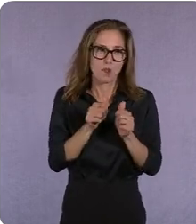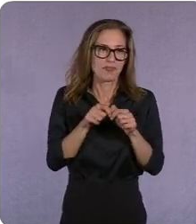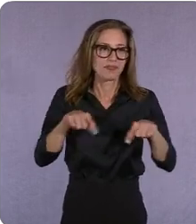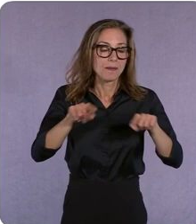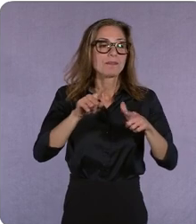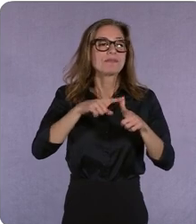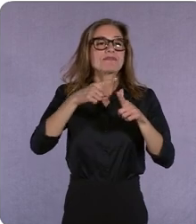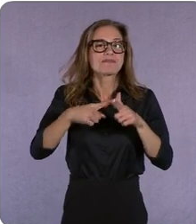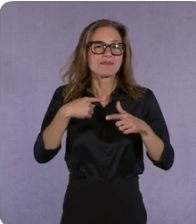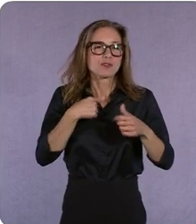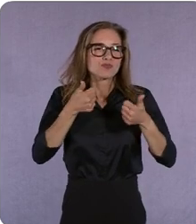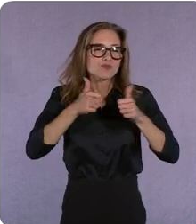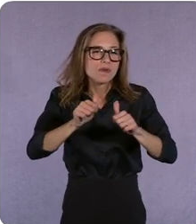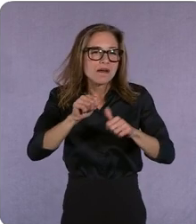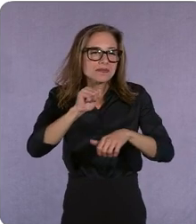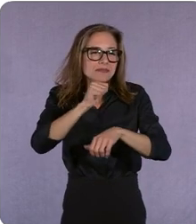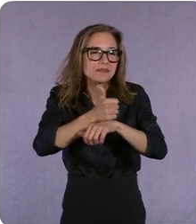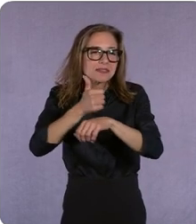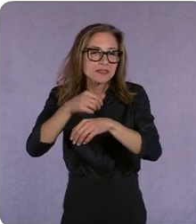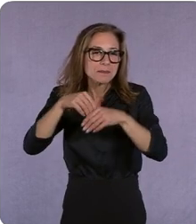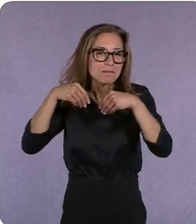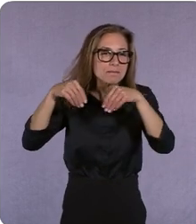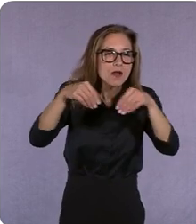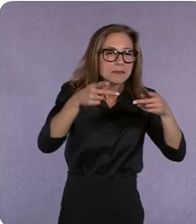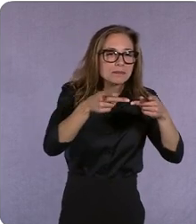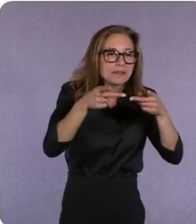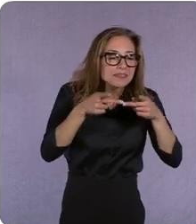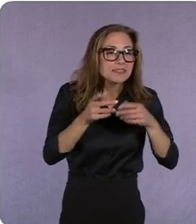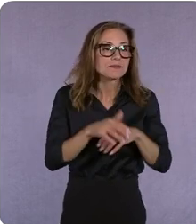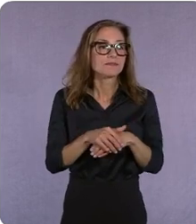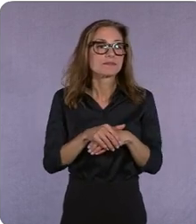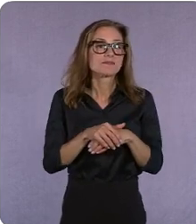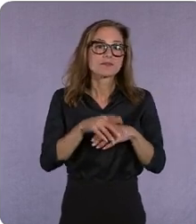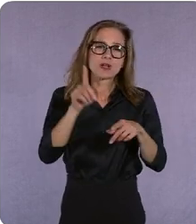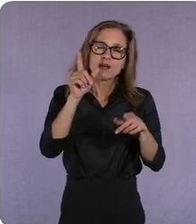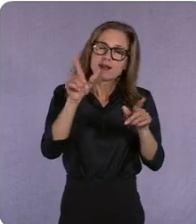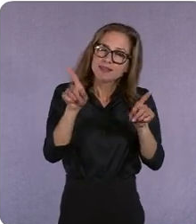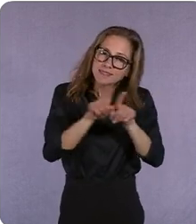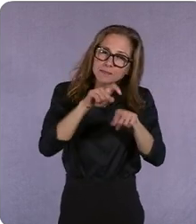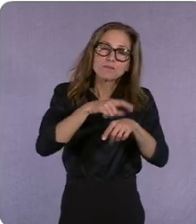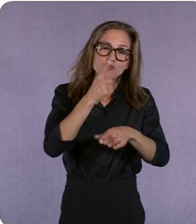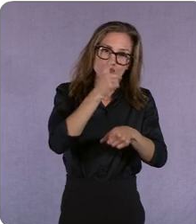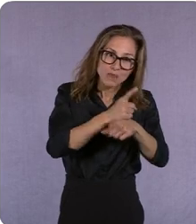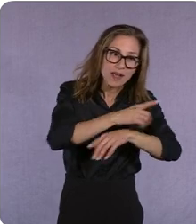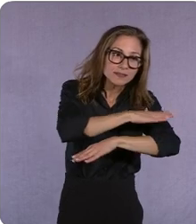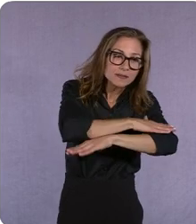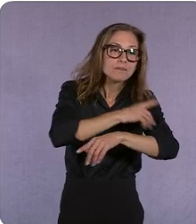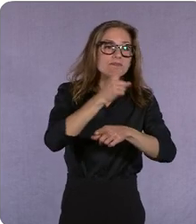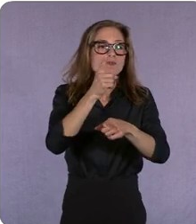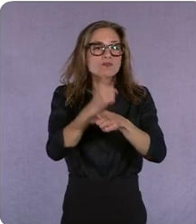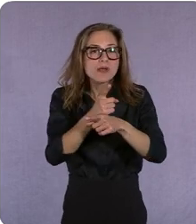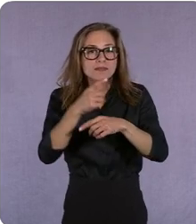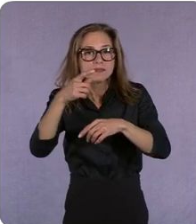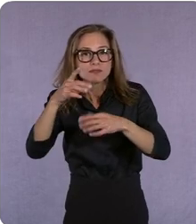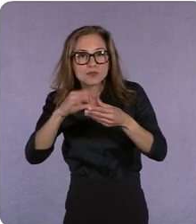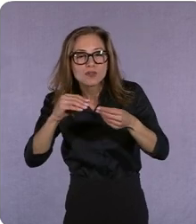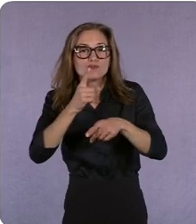marketplace uh and again that is right platform right story right time and um and so that's one